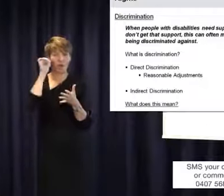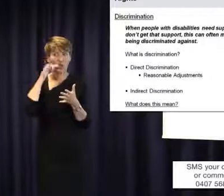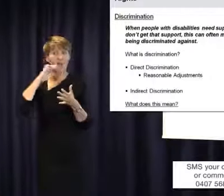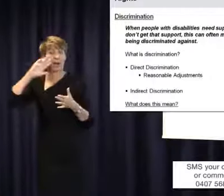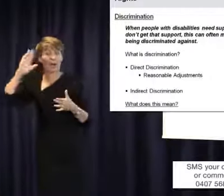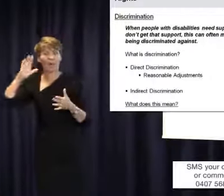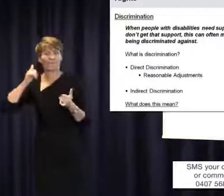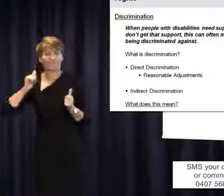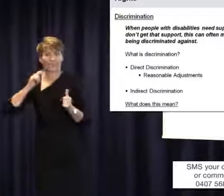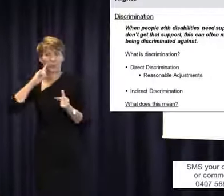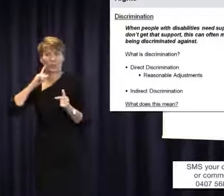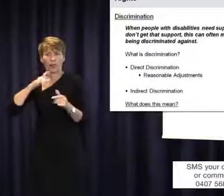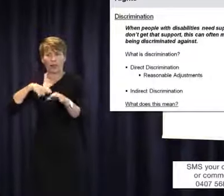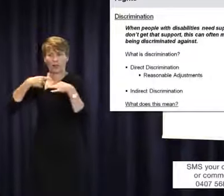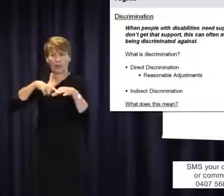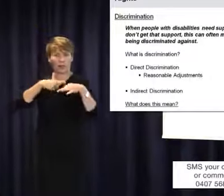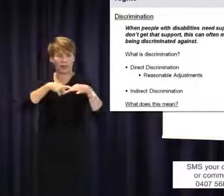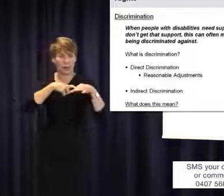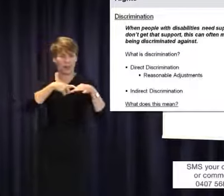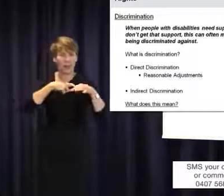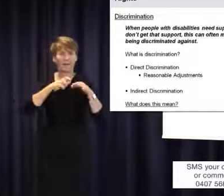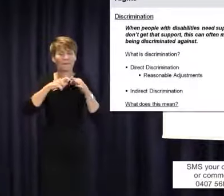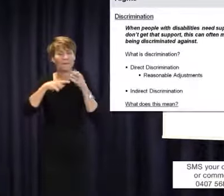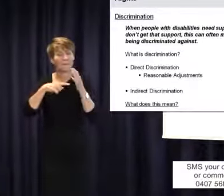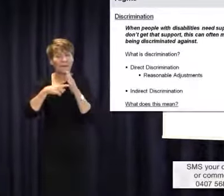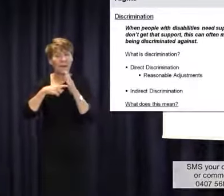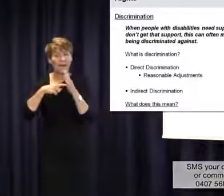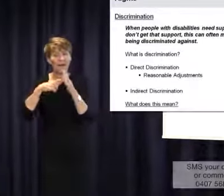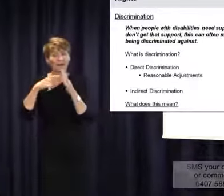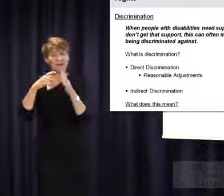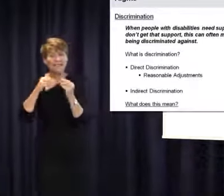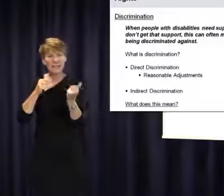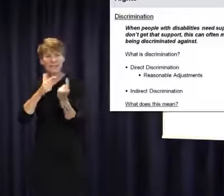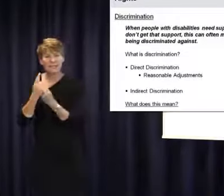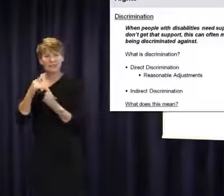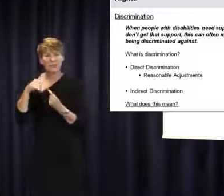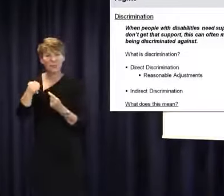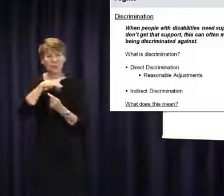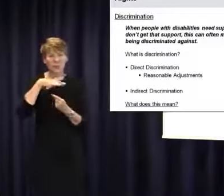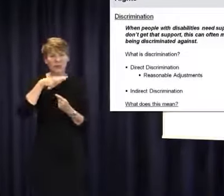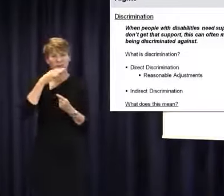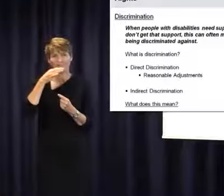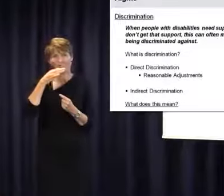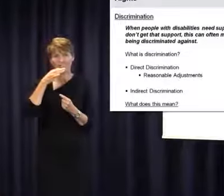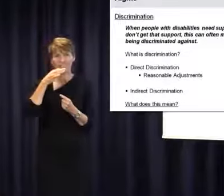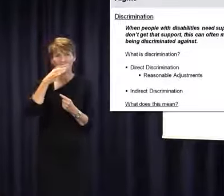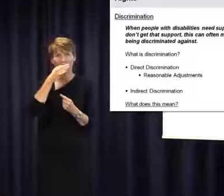am talking about you might want to ask me what on earth I am saying as we go because